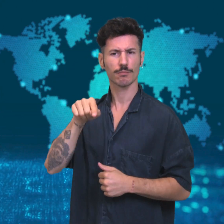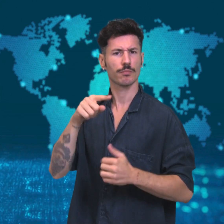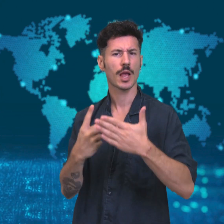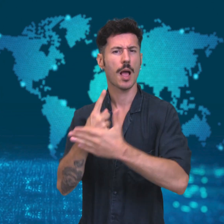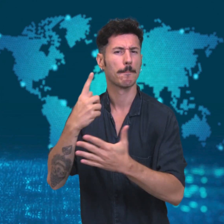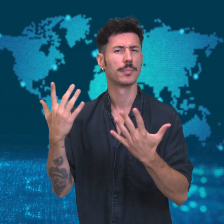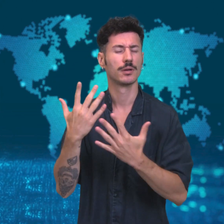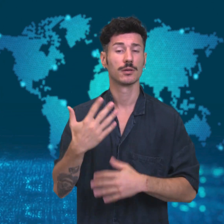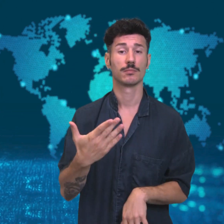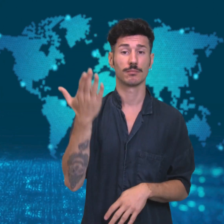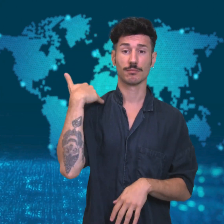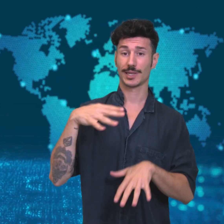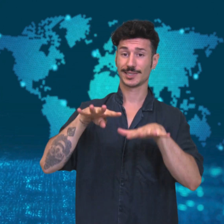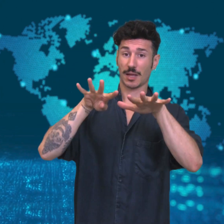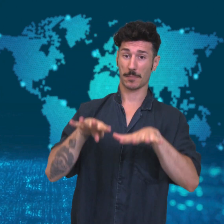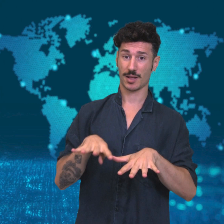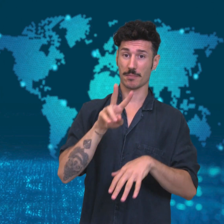In September 2014,